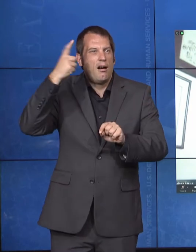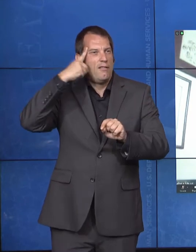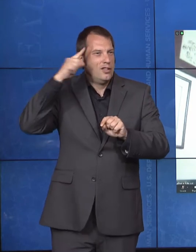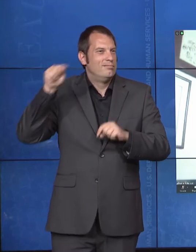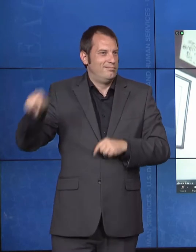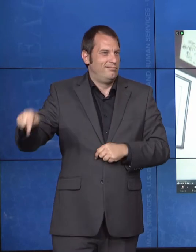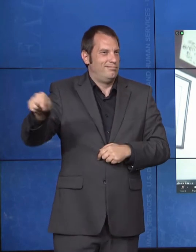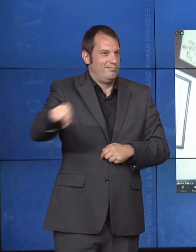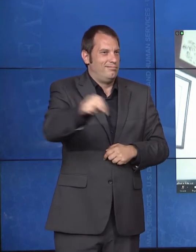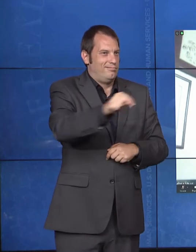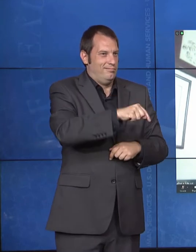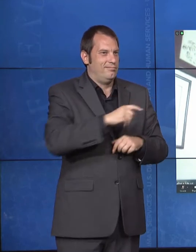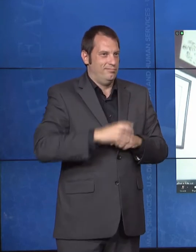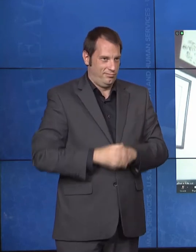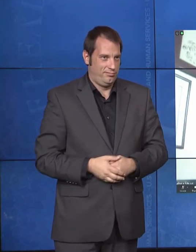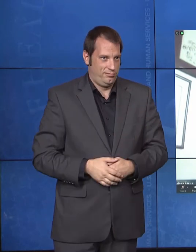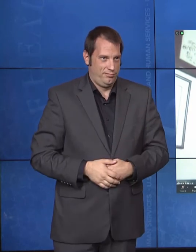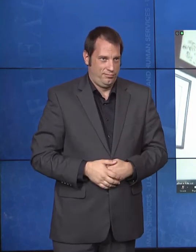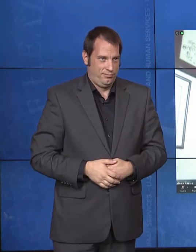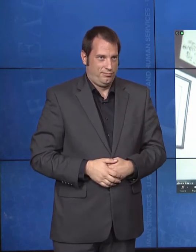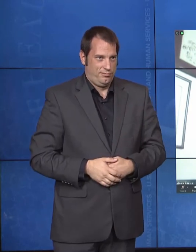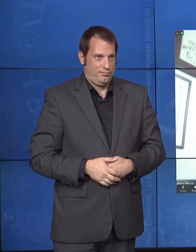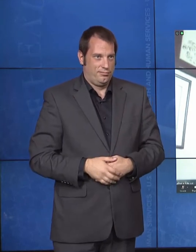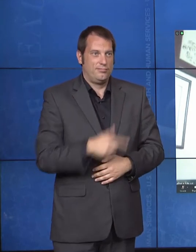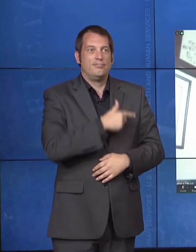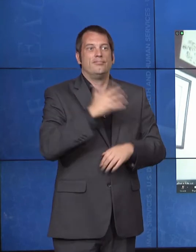the United States Courts. So, there's Lynn.